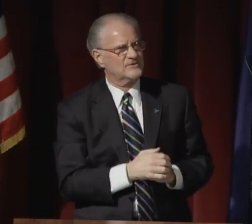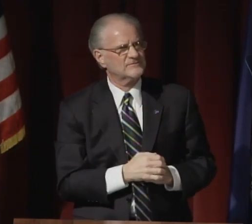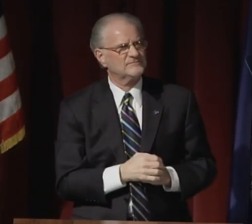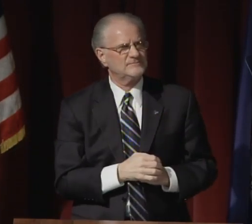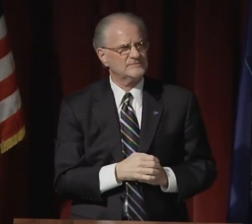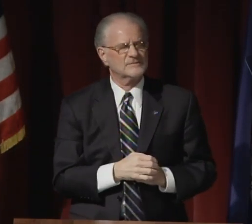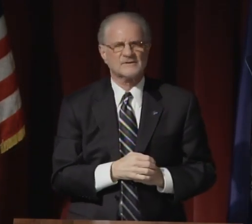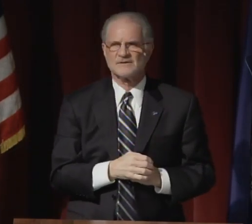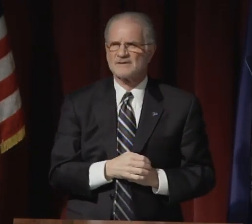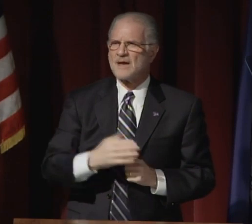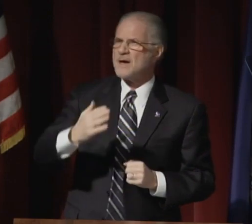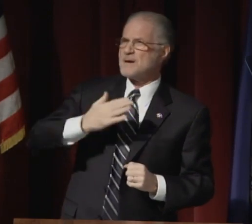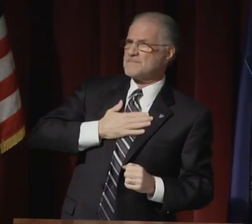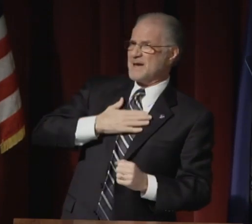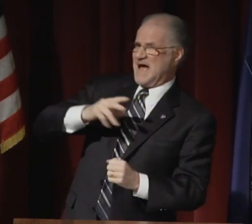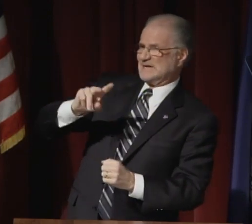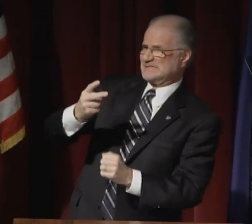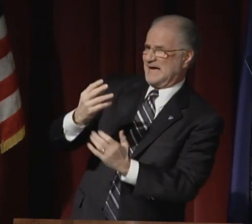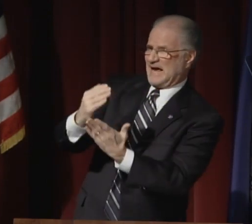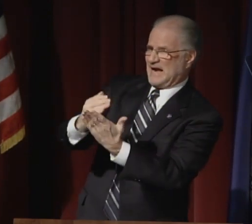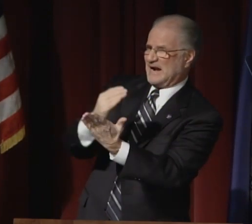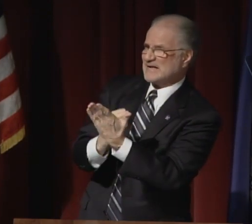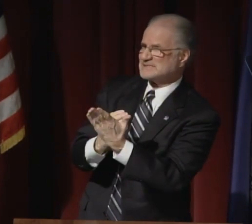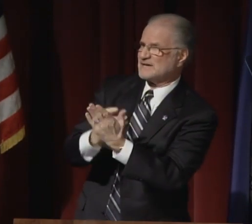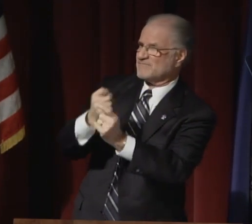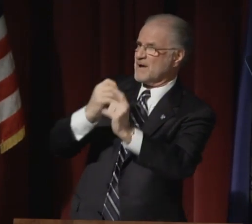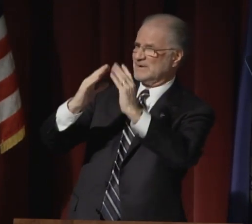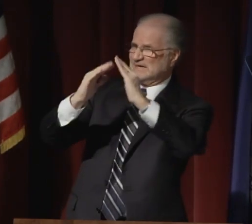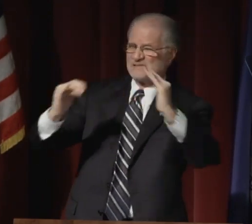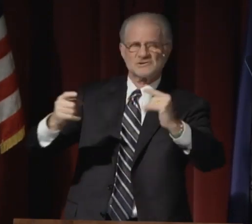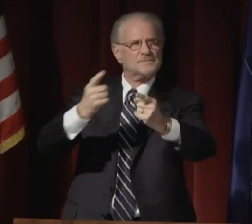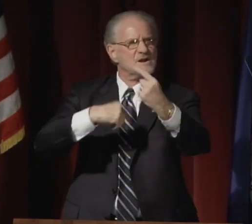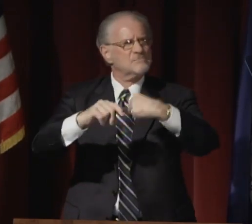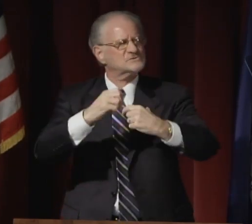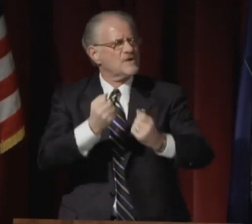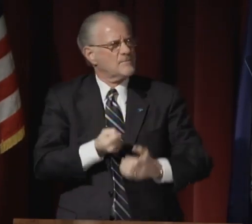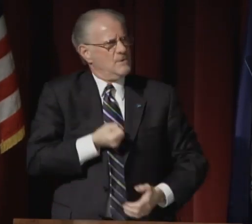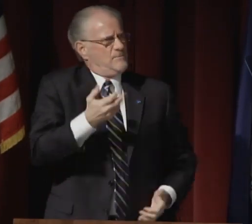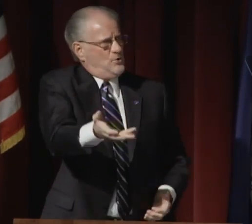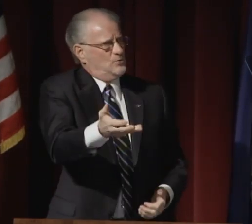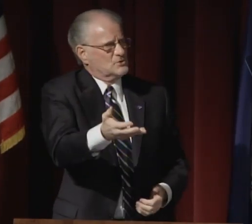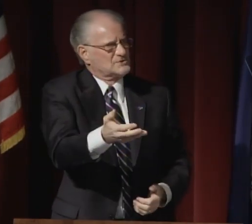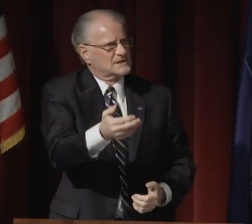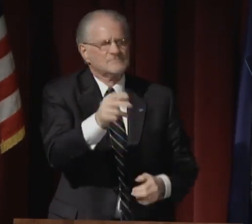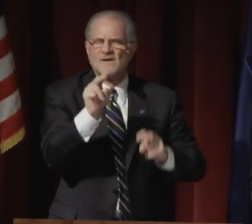Building the future requires faith.